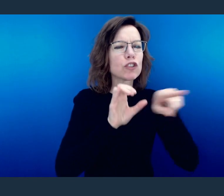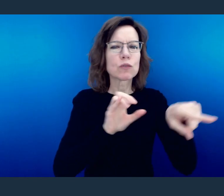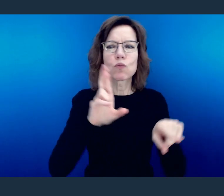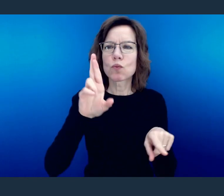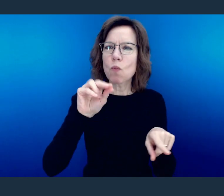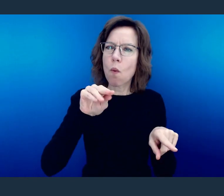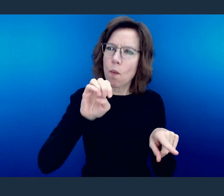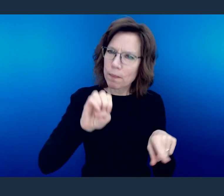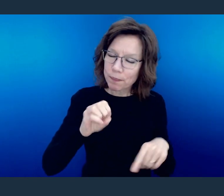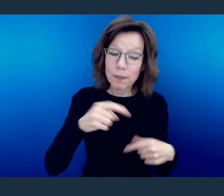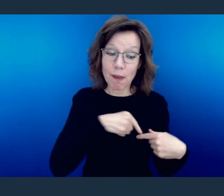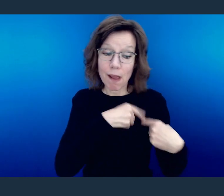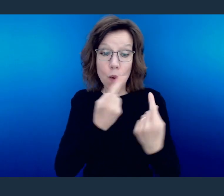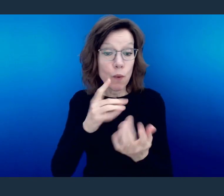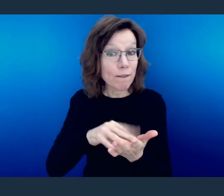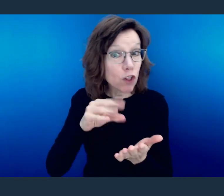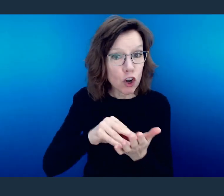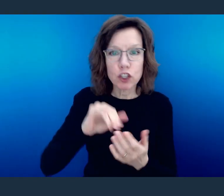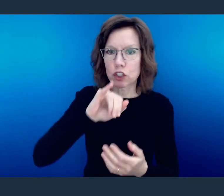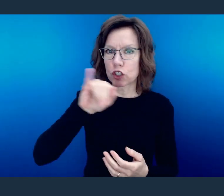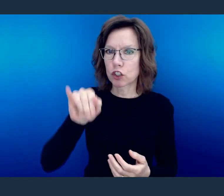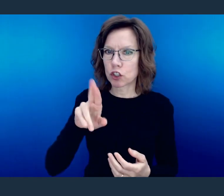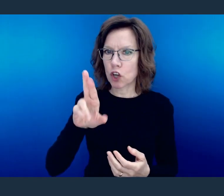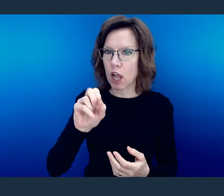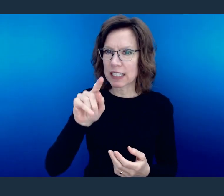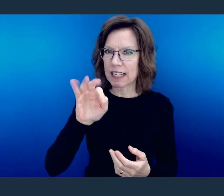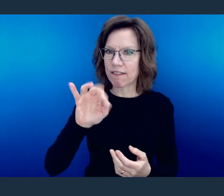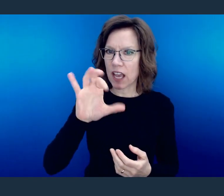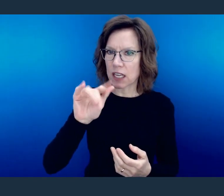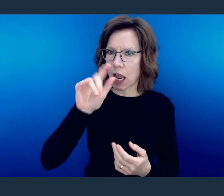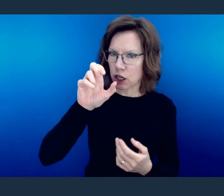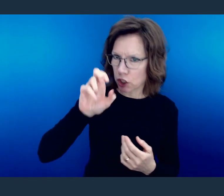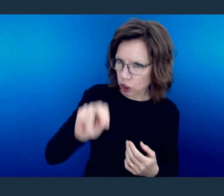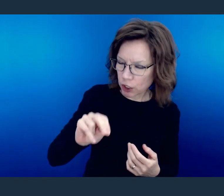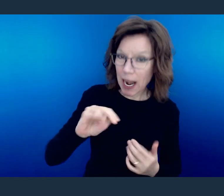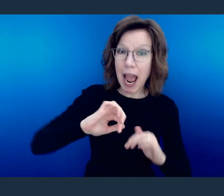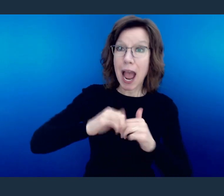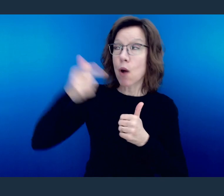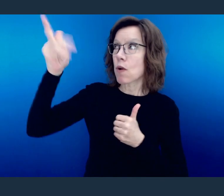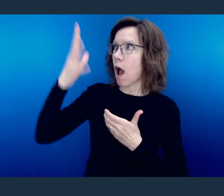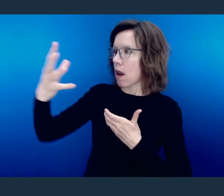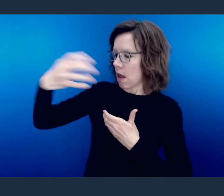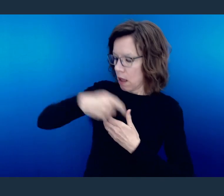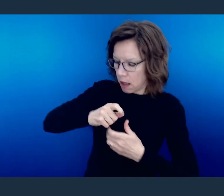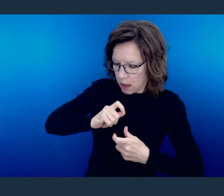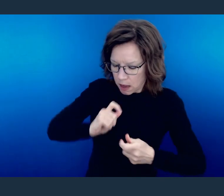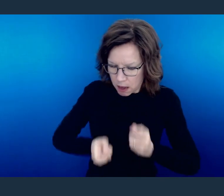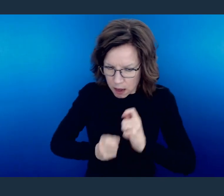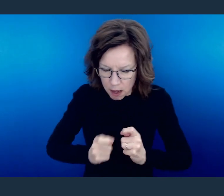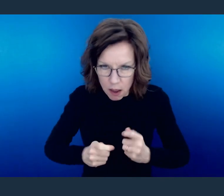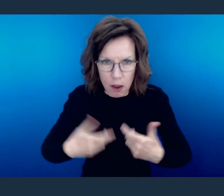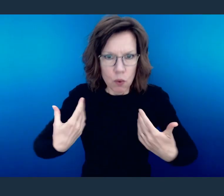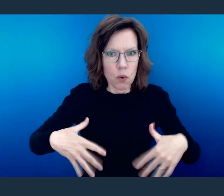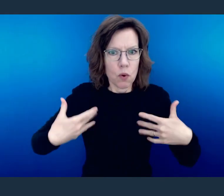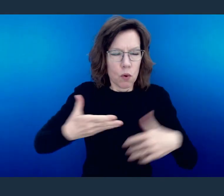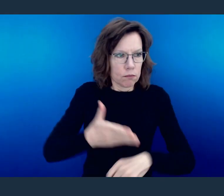And in that, we've learned all about justification. We've learned all about our own sanctification and indeed the salvation that Jesus gives us.